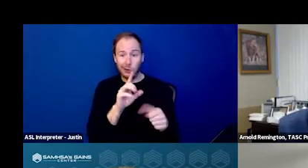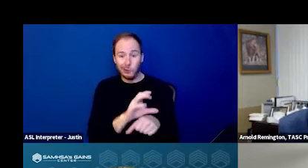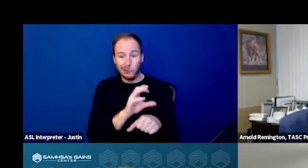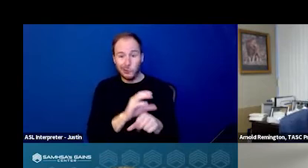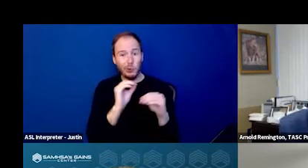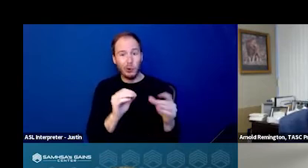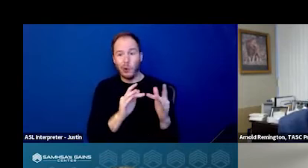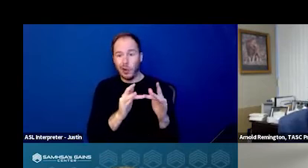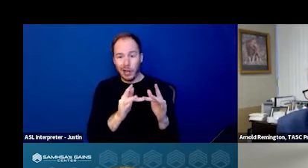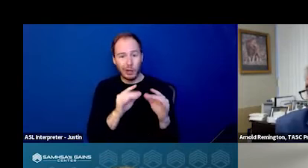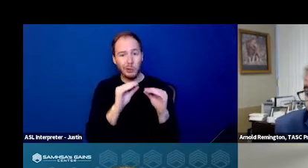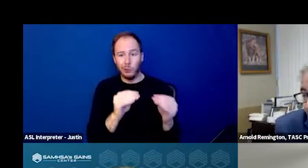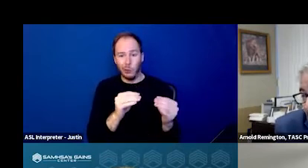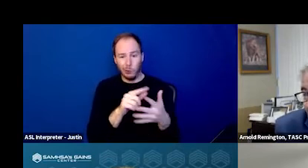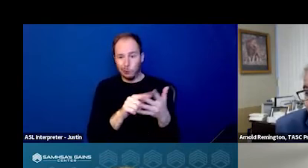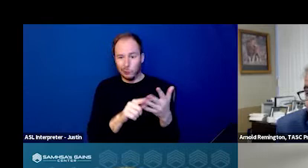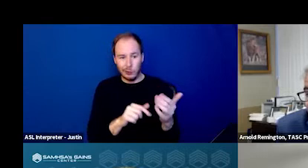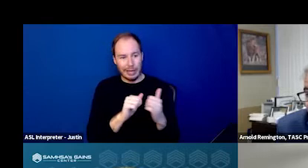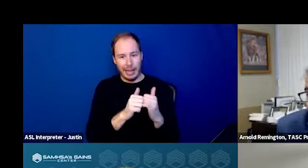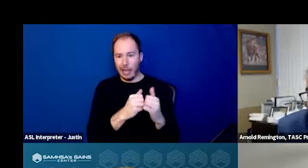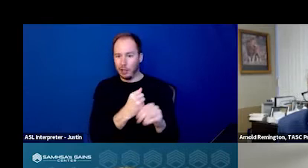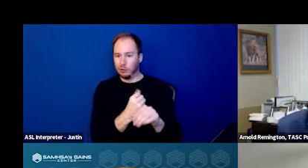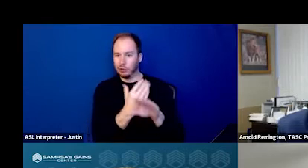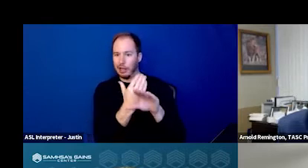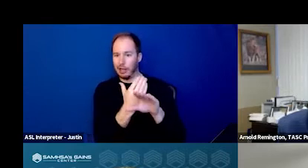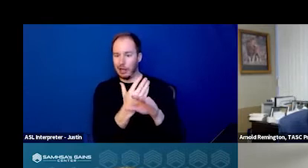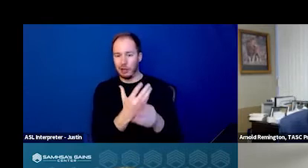or equipment to do telehealth, what other options are there?